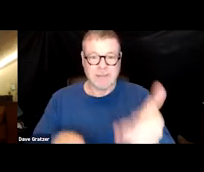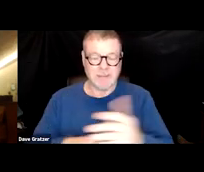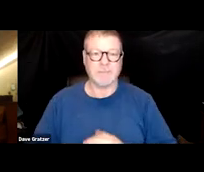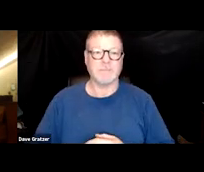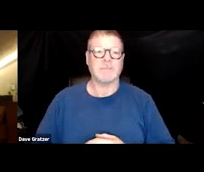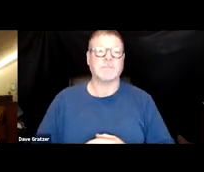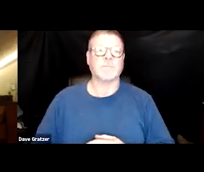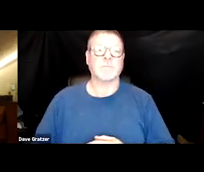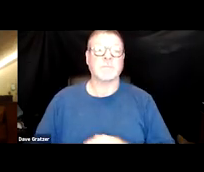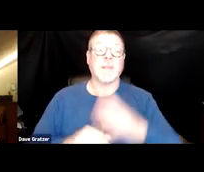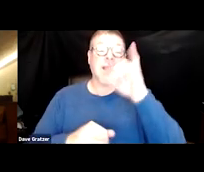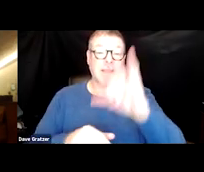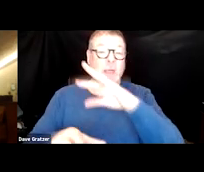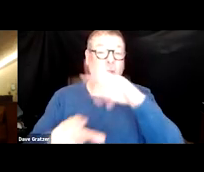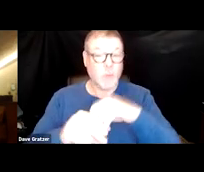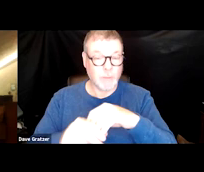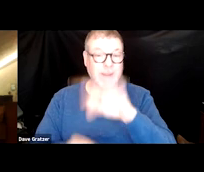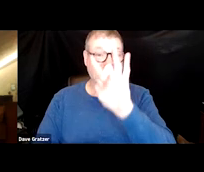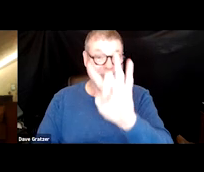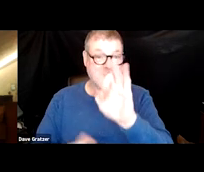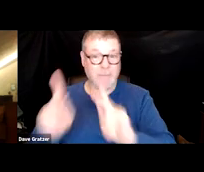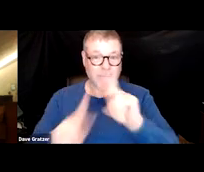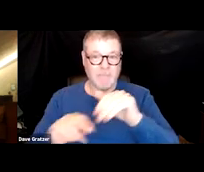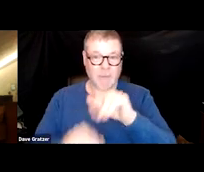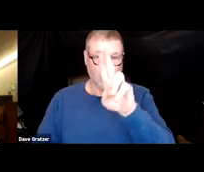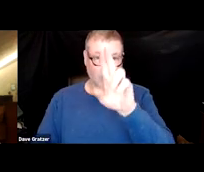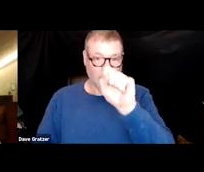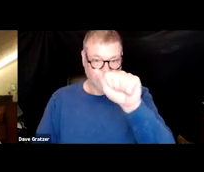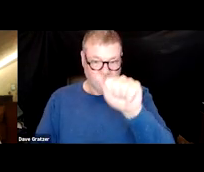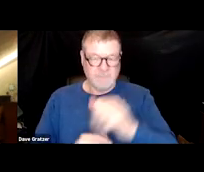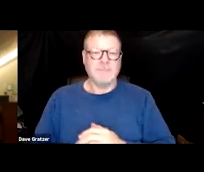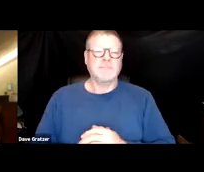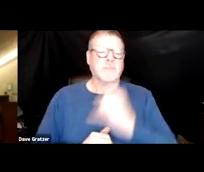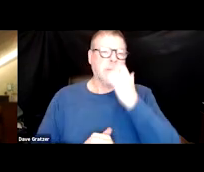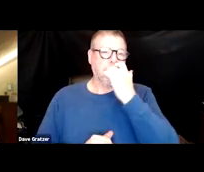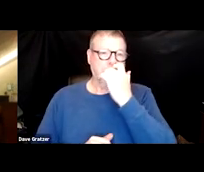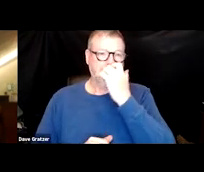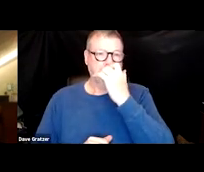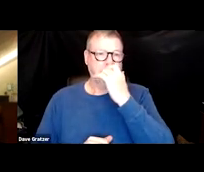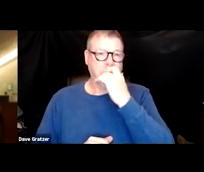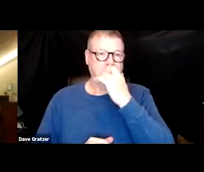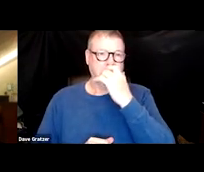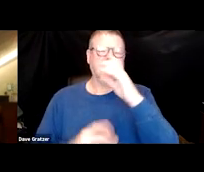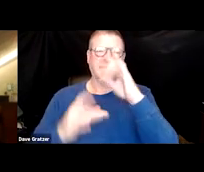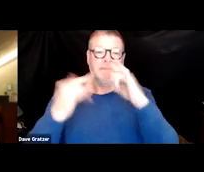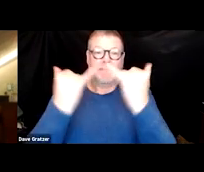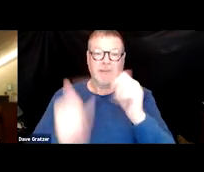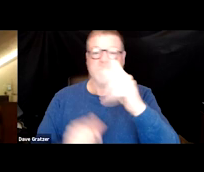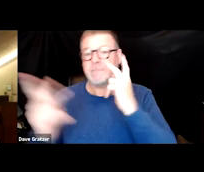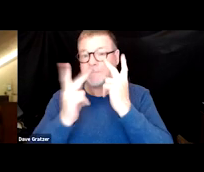I think that included eight individuals in the U.S. So you know, you can see for yourself that all viruses,